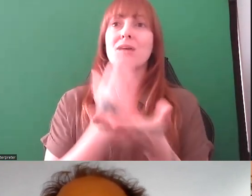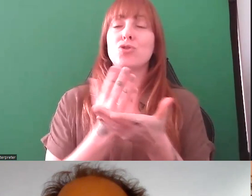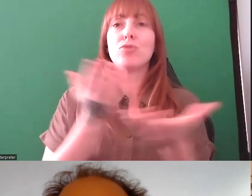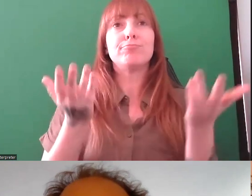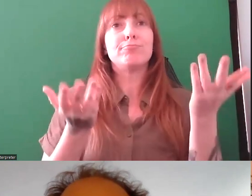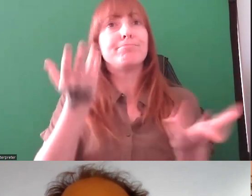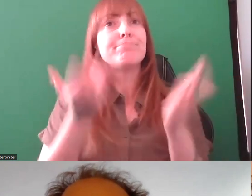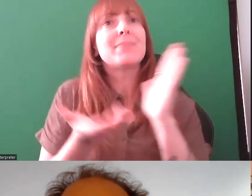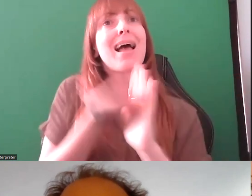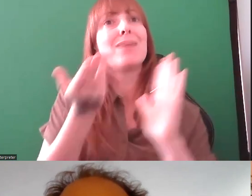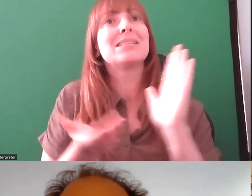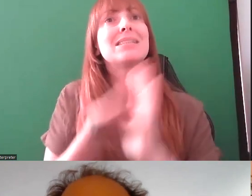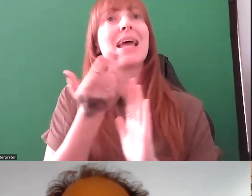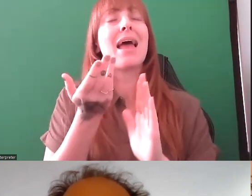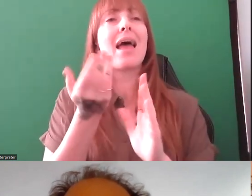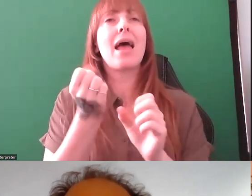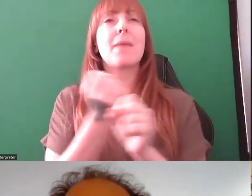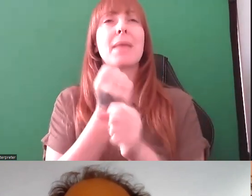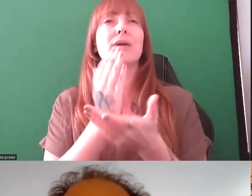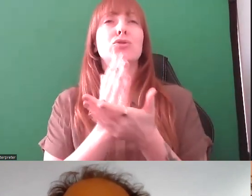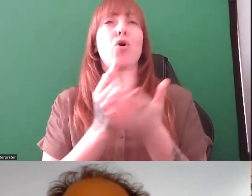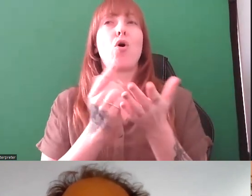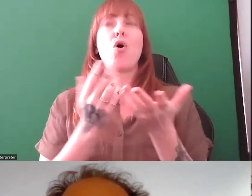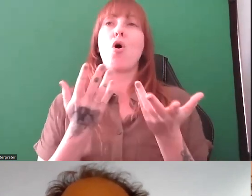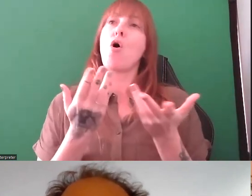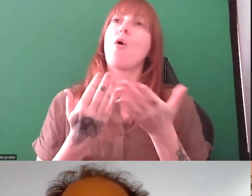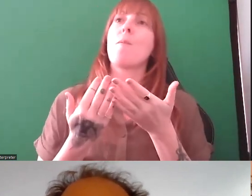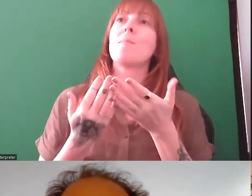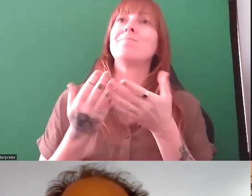those steering groups... is that something you'd like to see becoming more commonplace